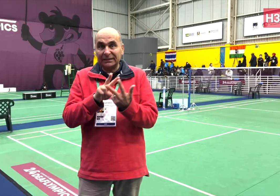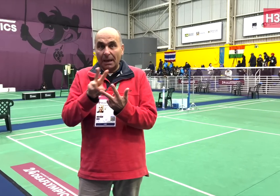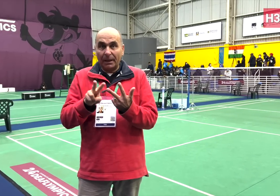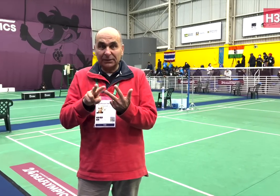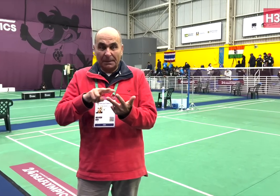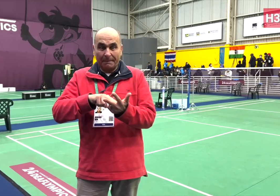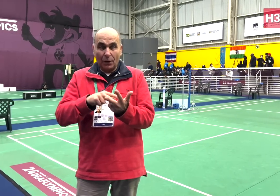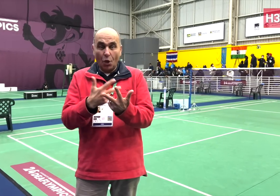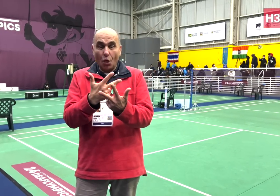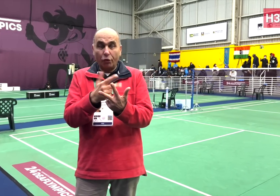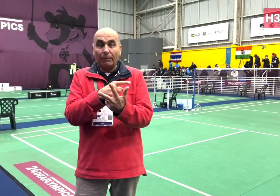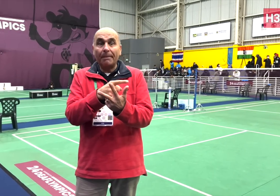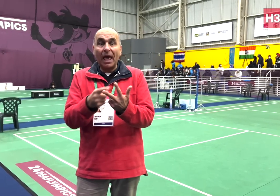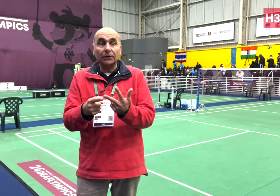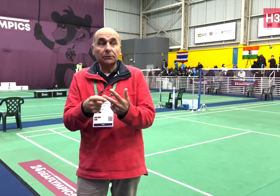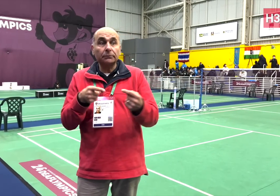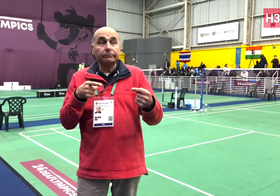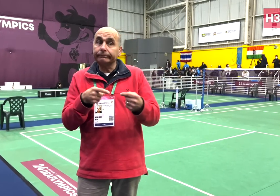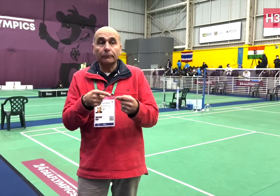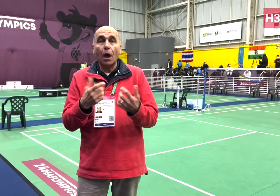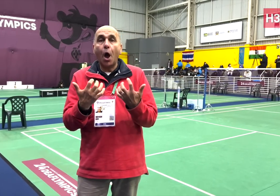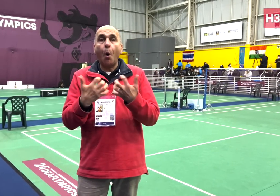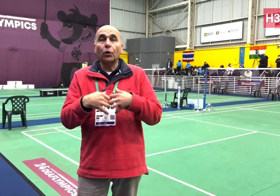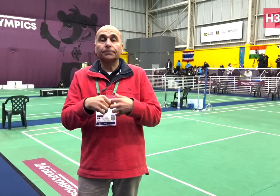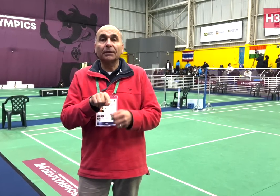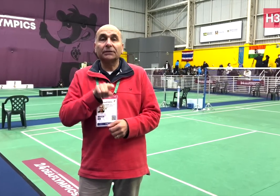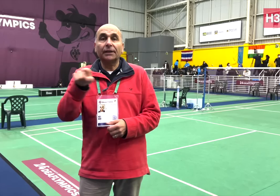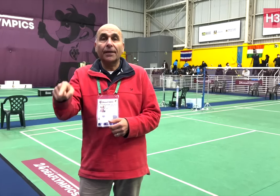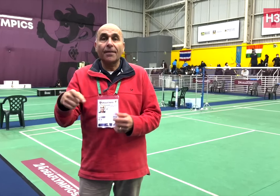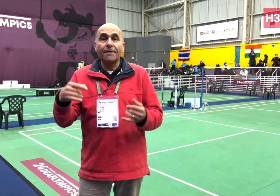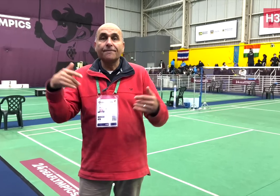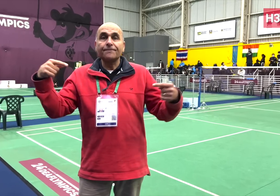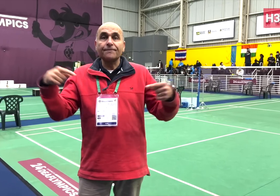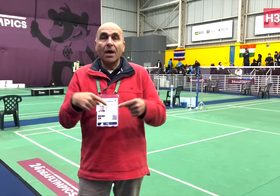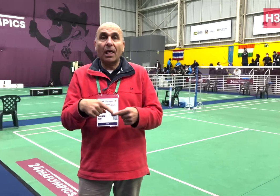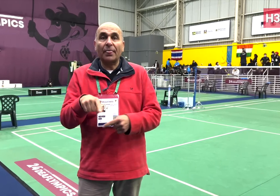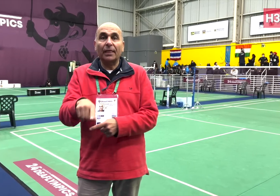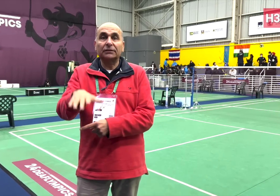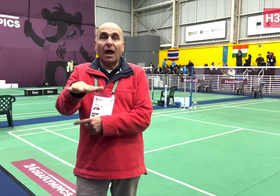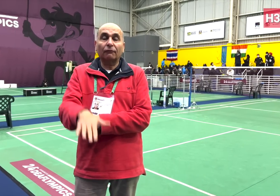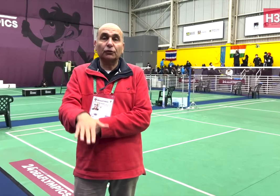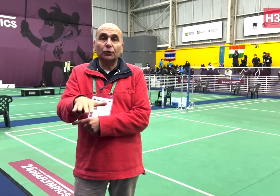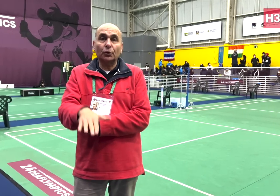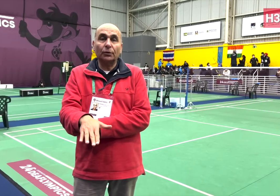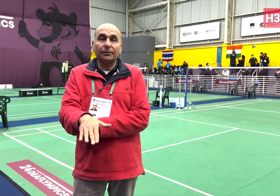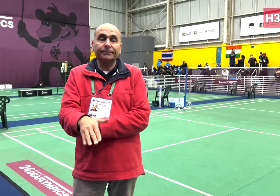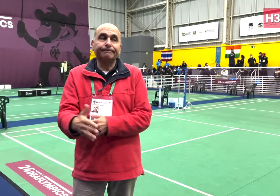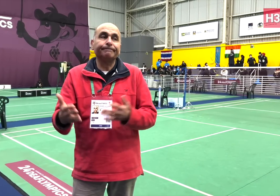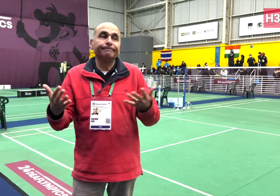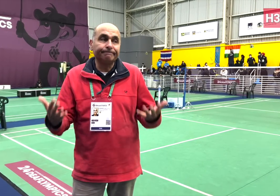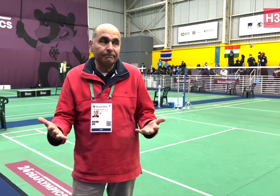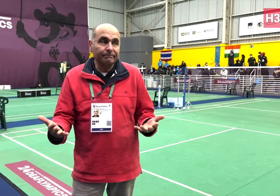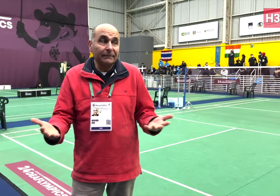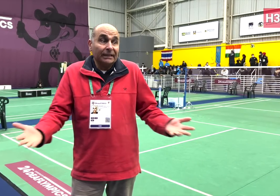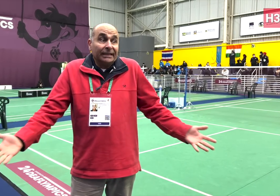This impacted on the finals schedule this afternoon and